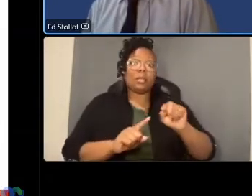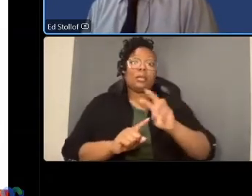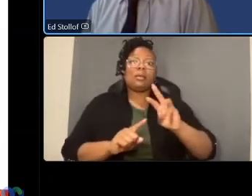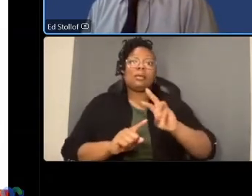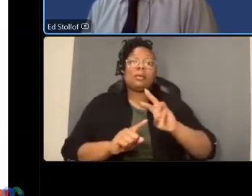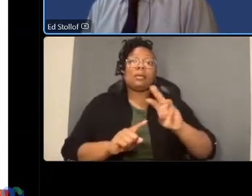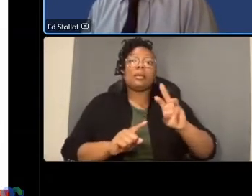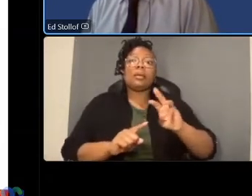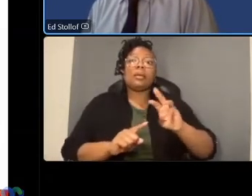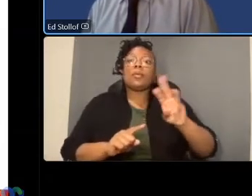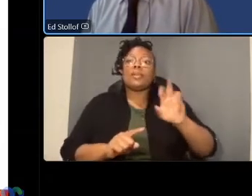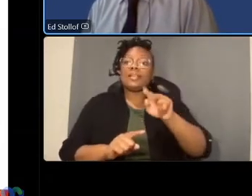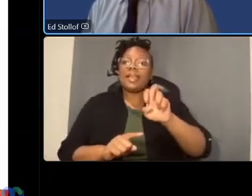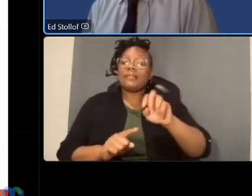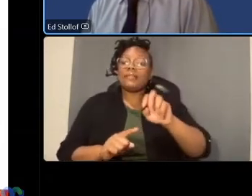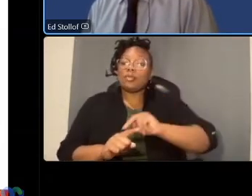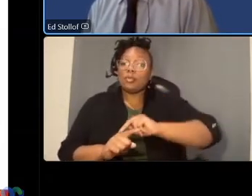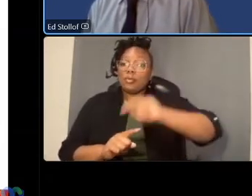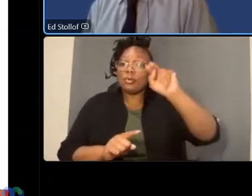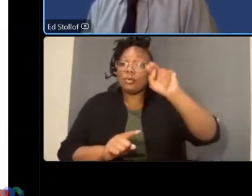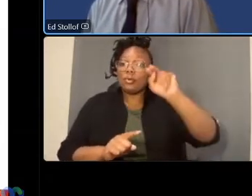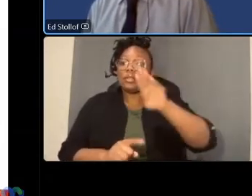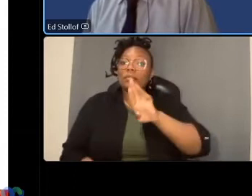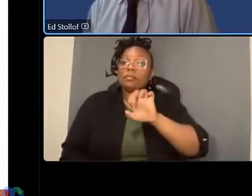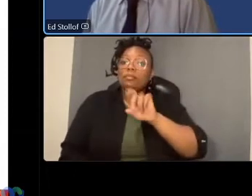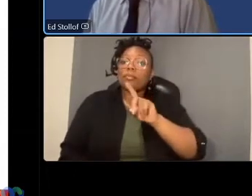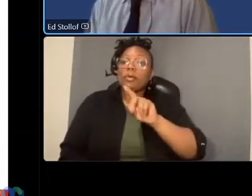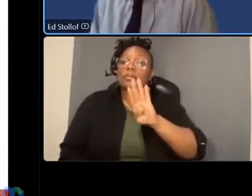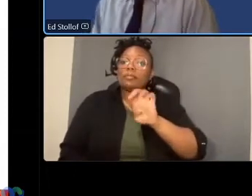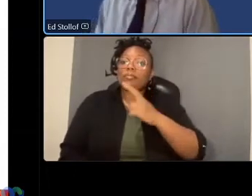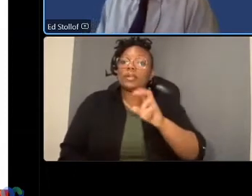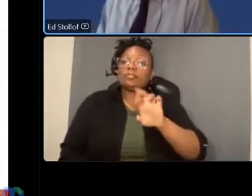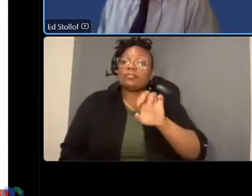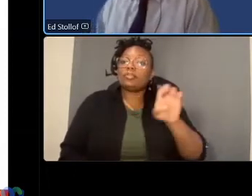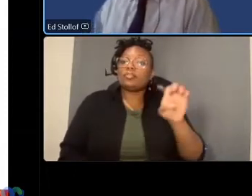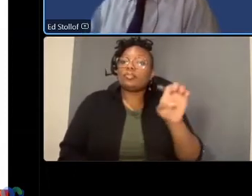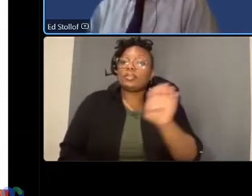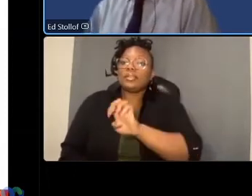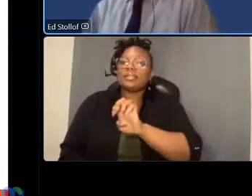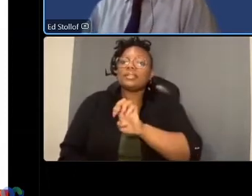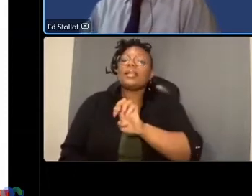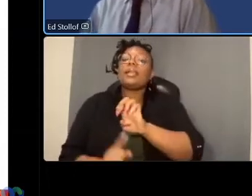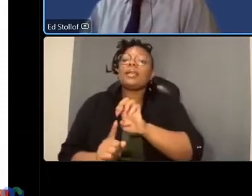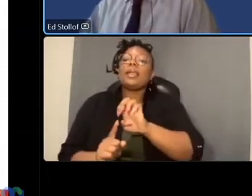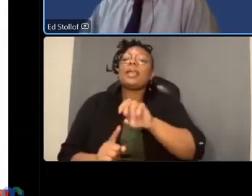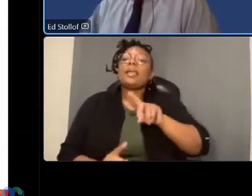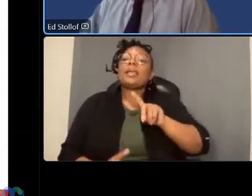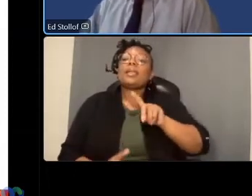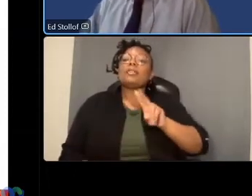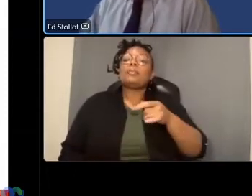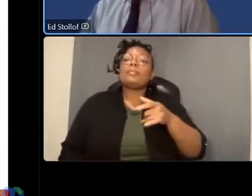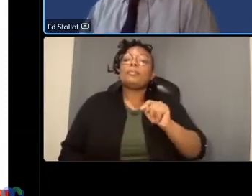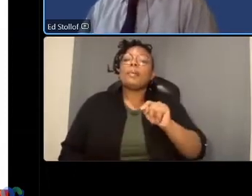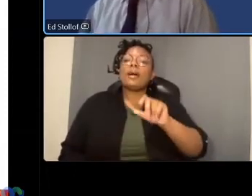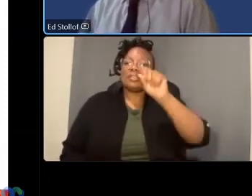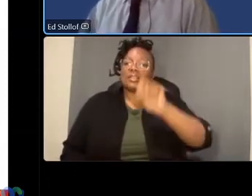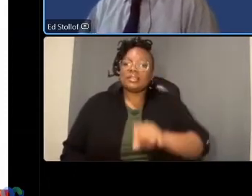north broad branch road on the east in dupont circle on the south the map on the right shows